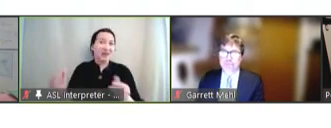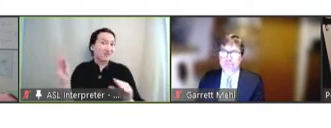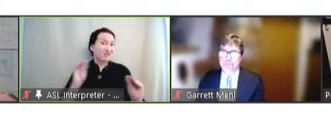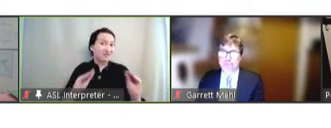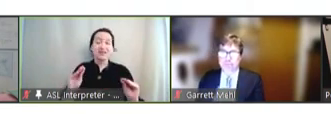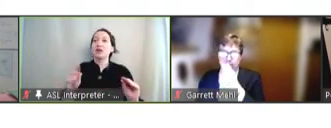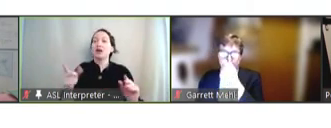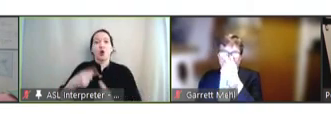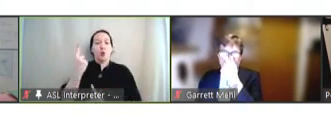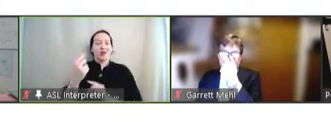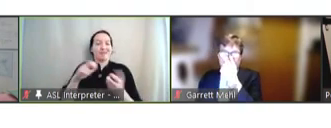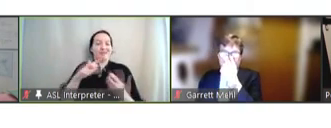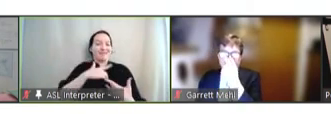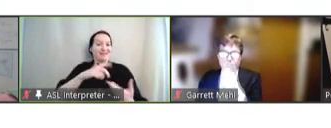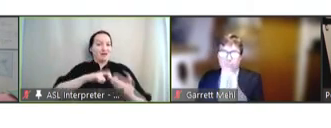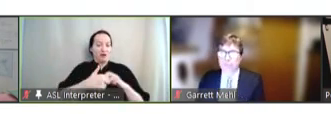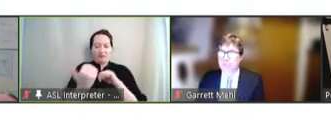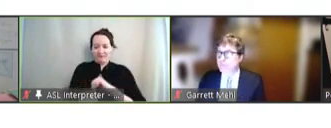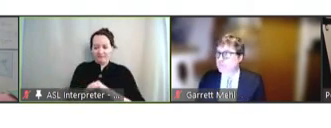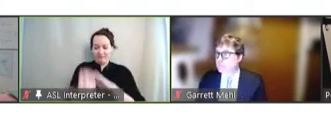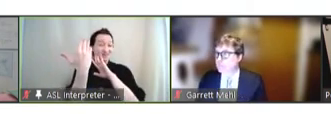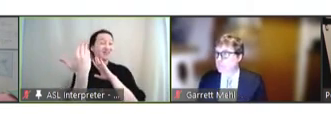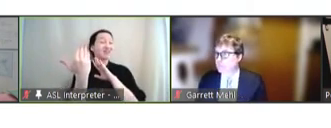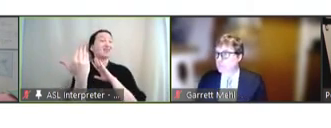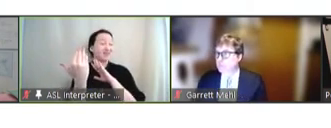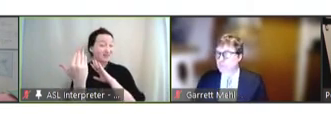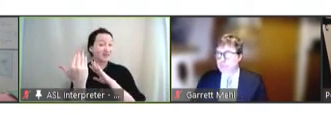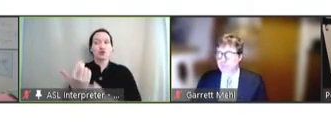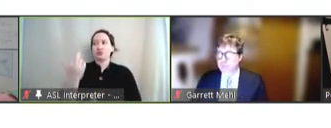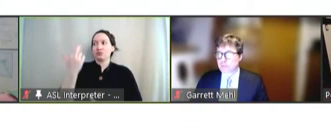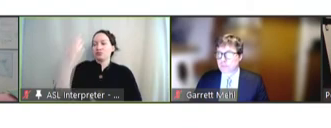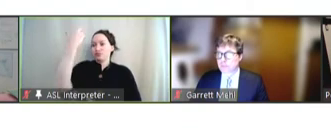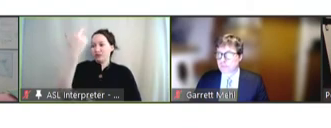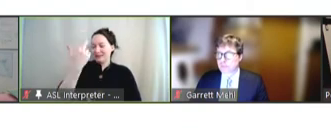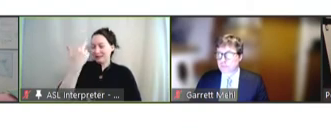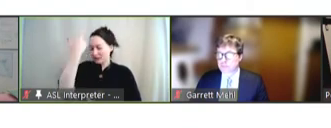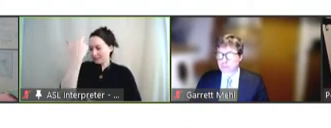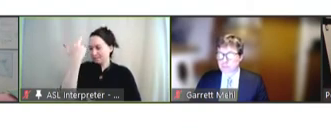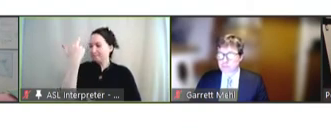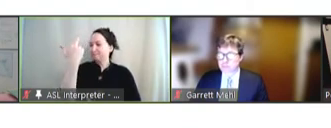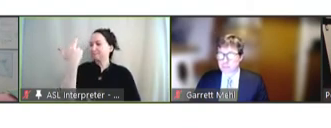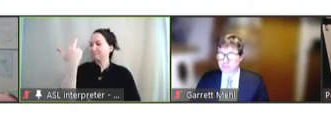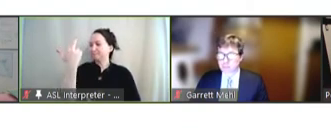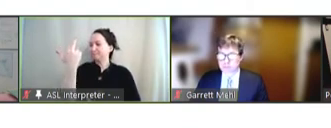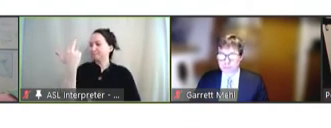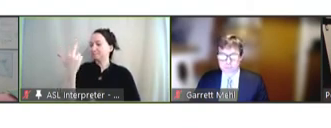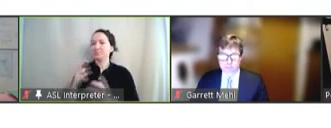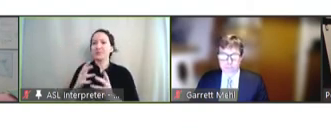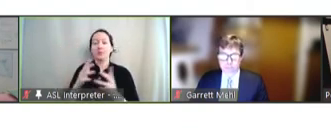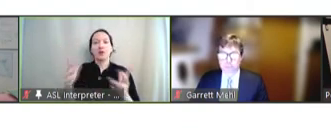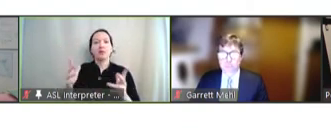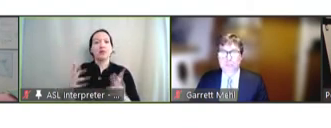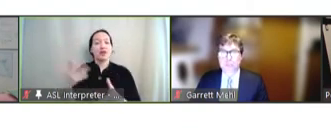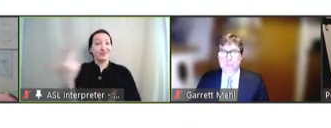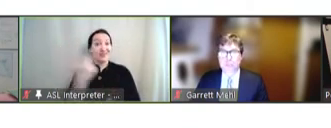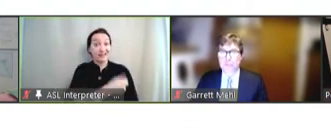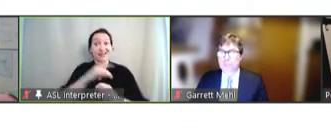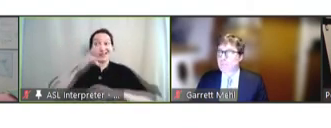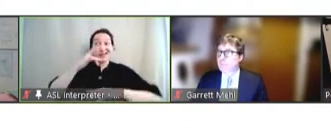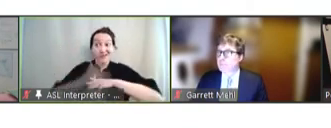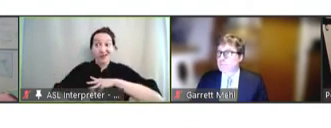that we're facing now is because there's so much vaccine out there and so many people are infected,